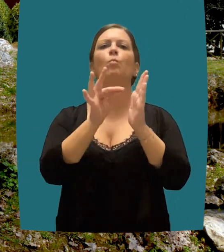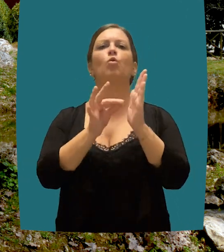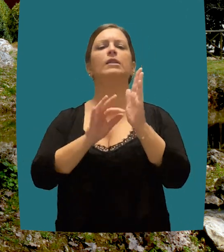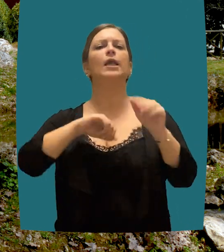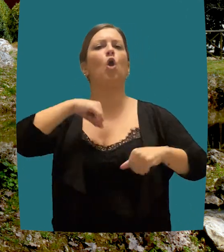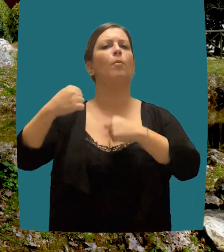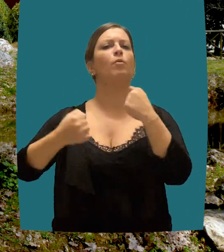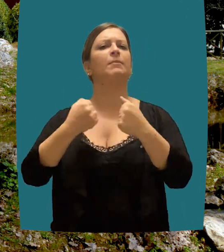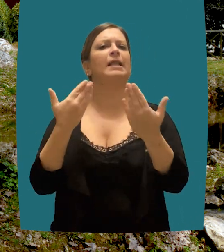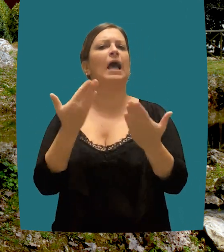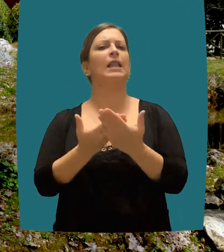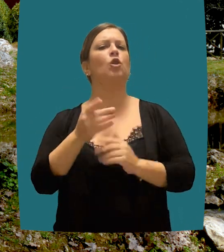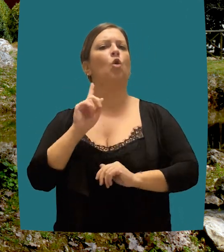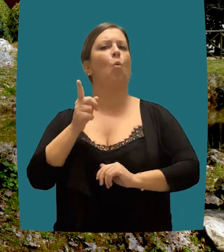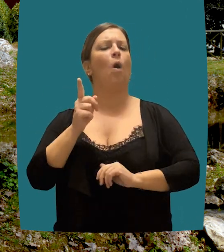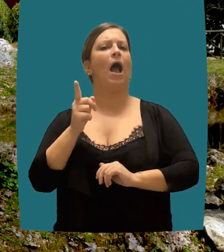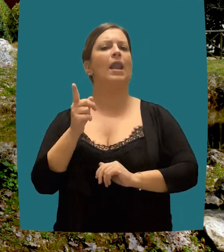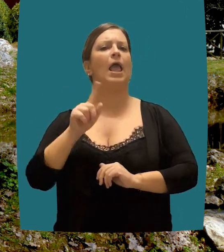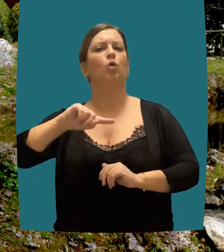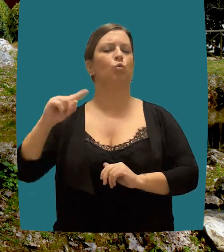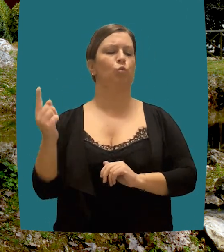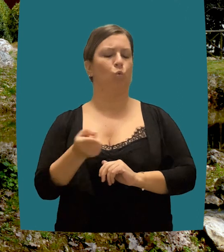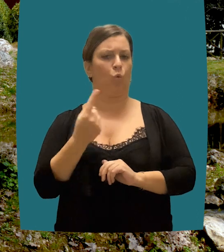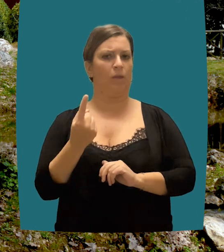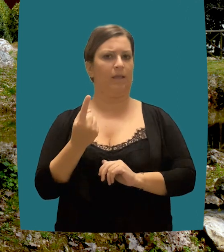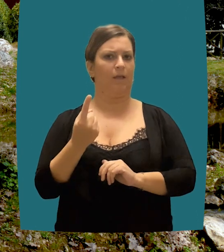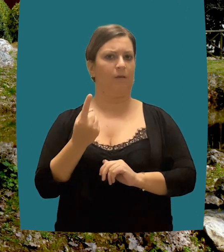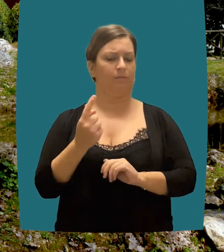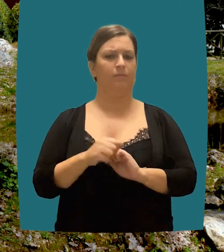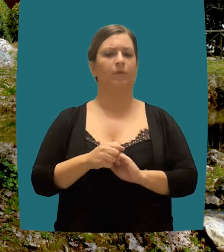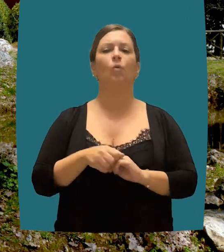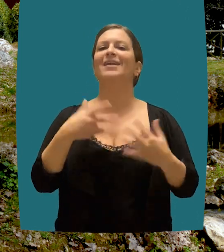Environmental protection becomes a fundamental principle of the legal system